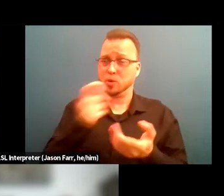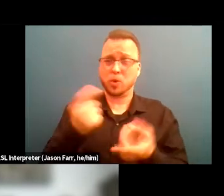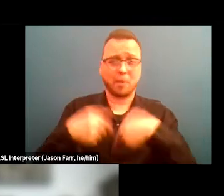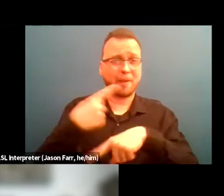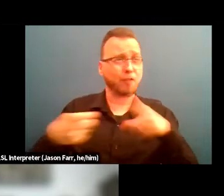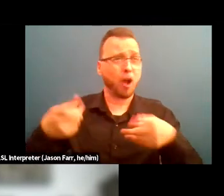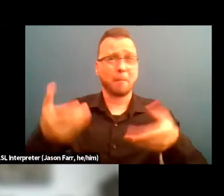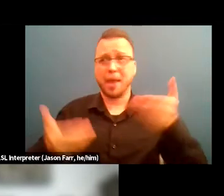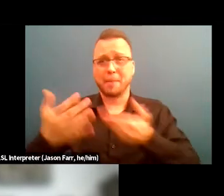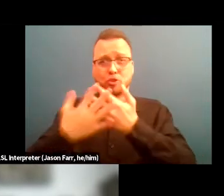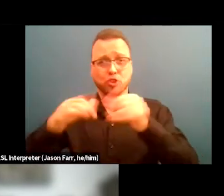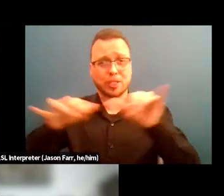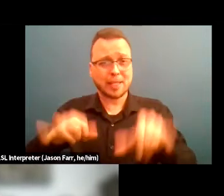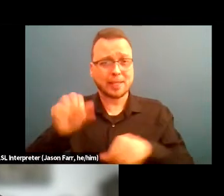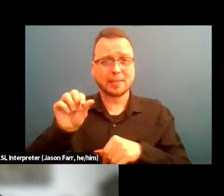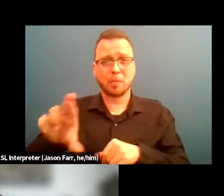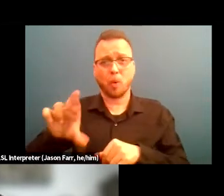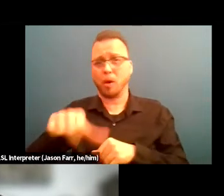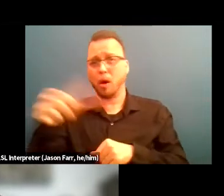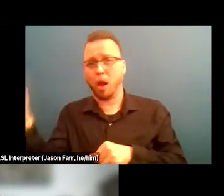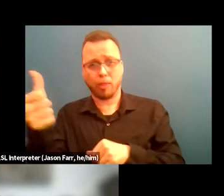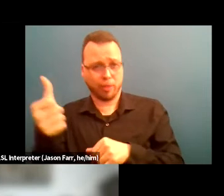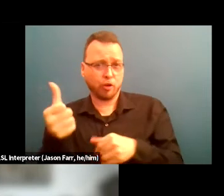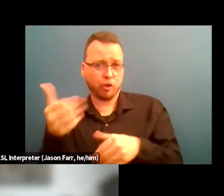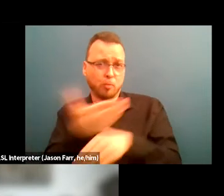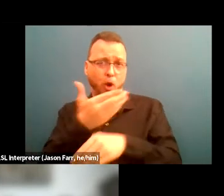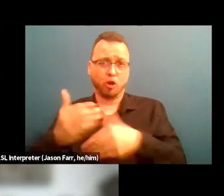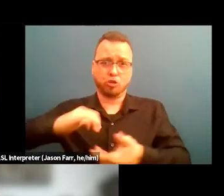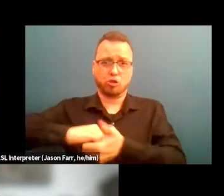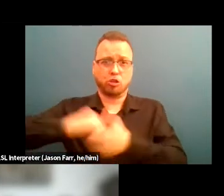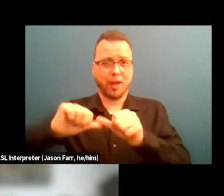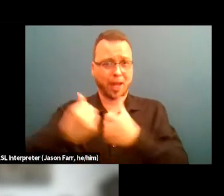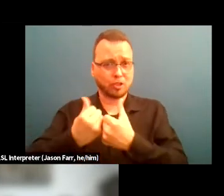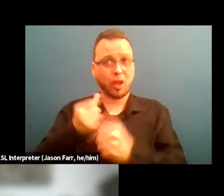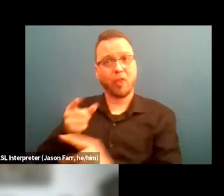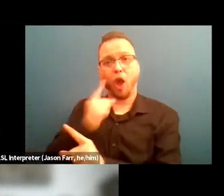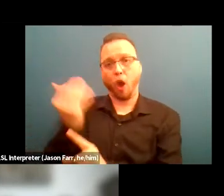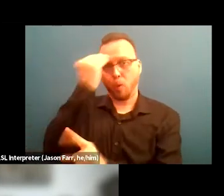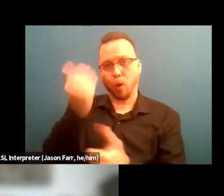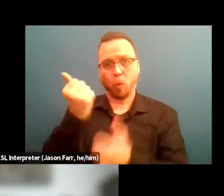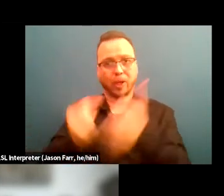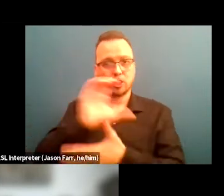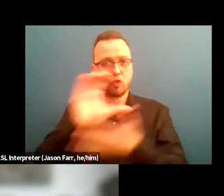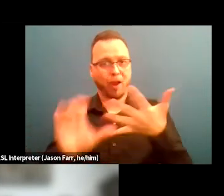or a different partnering agency, that they are aware of criteria in tuned with criteria